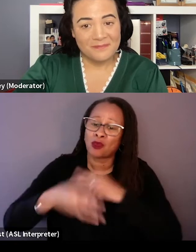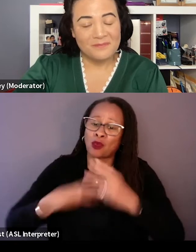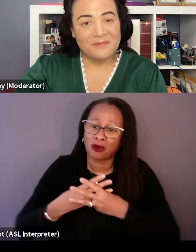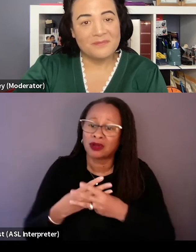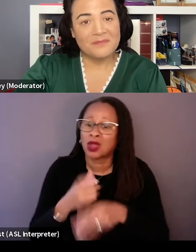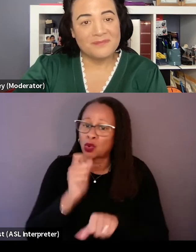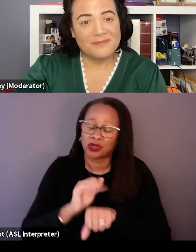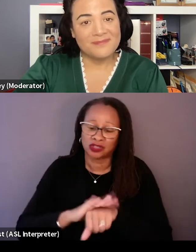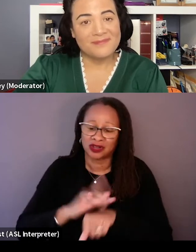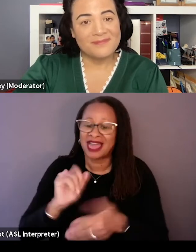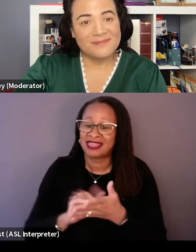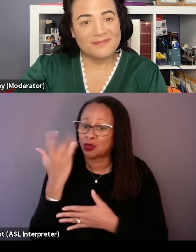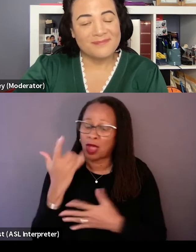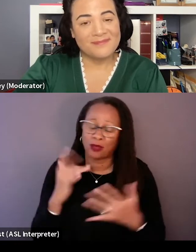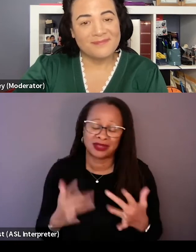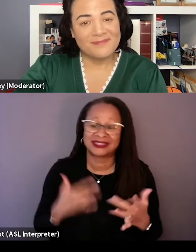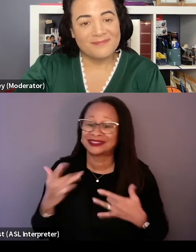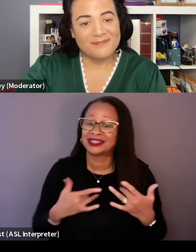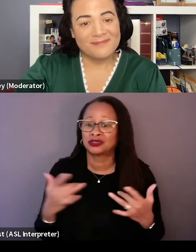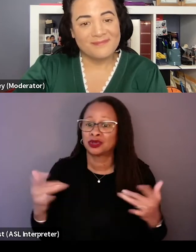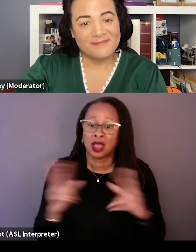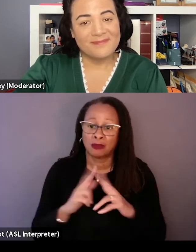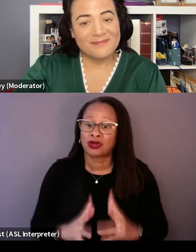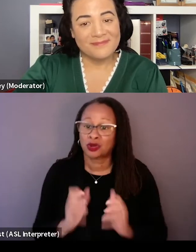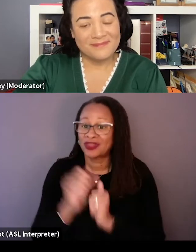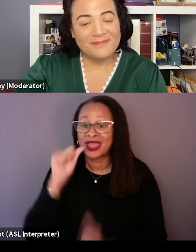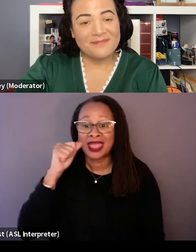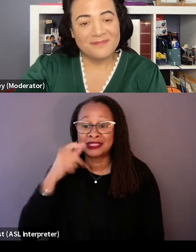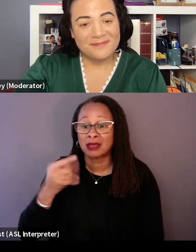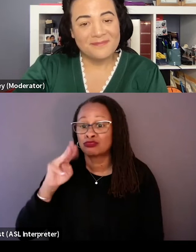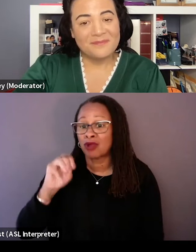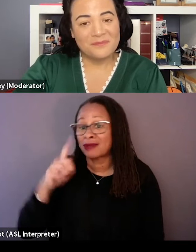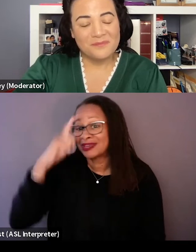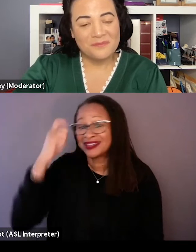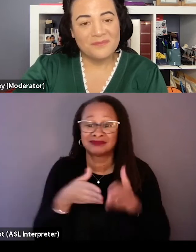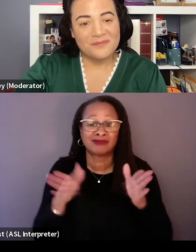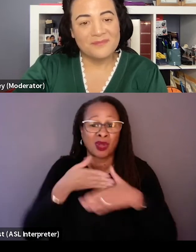and that's why we're thrilled to partner with Amazon Prime, which is worldwide and hoping a little girl in India